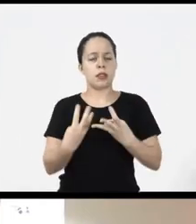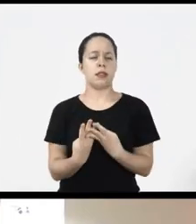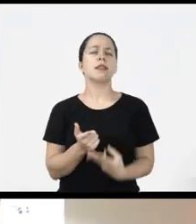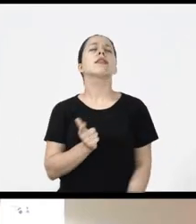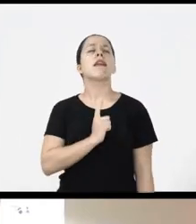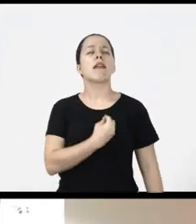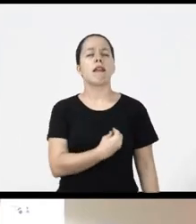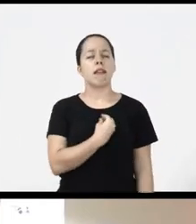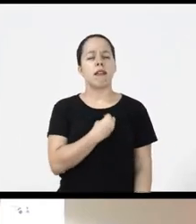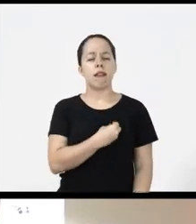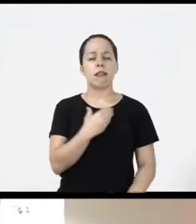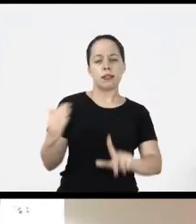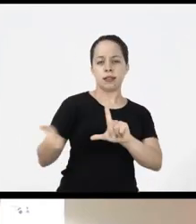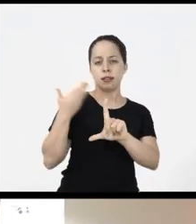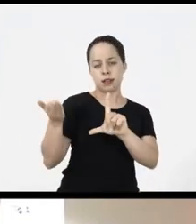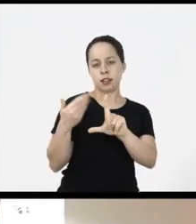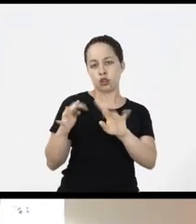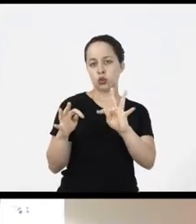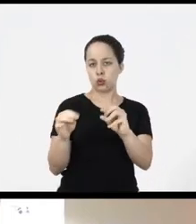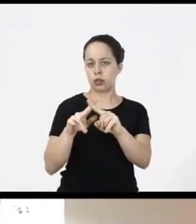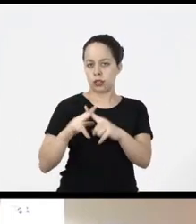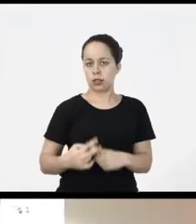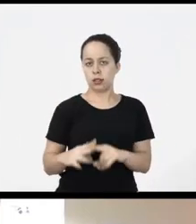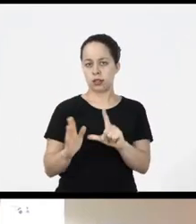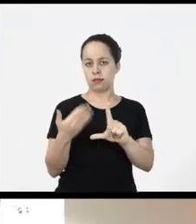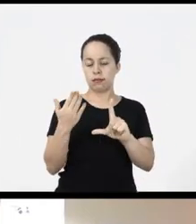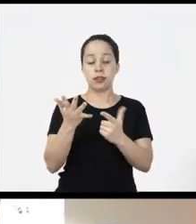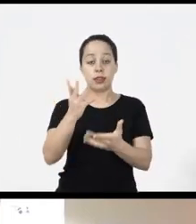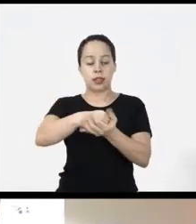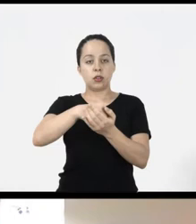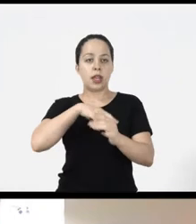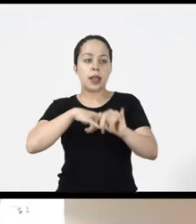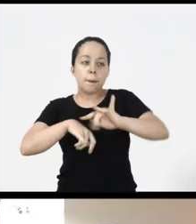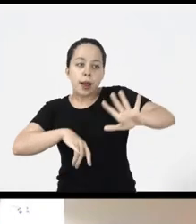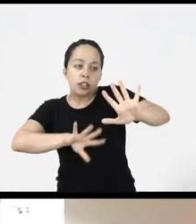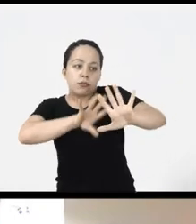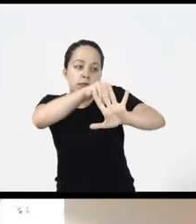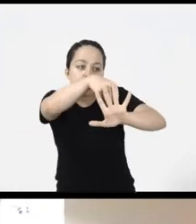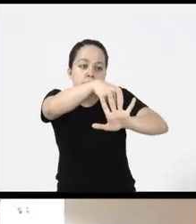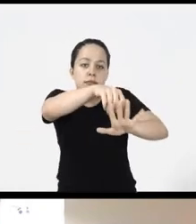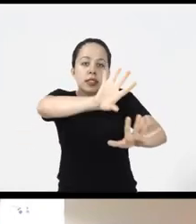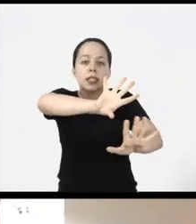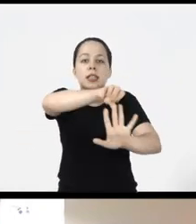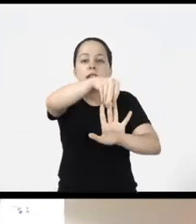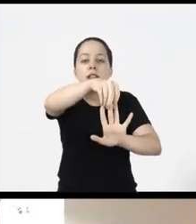all presentation editors slide editors which is what I am using here today